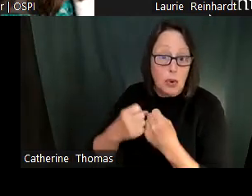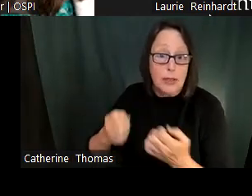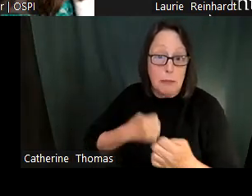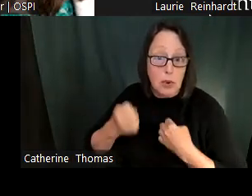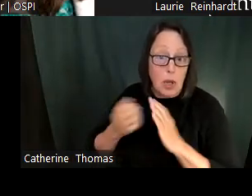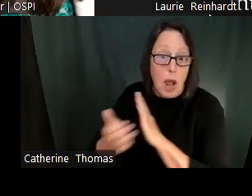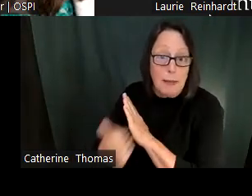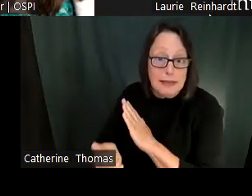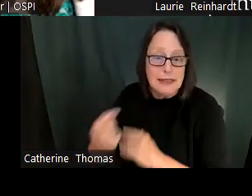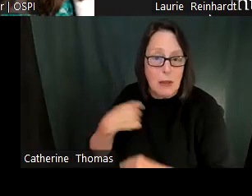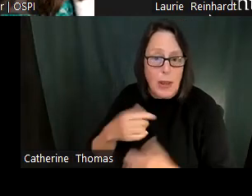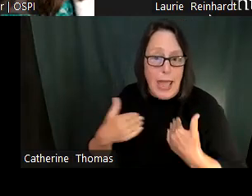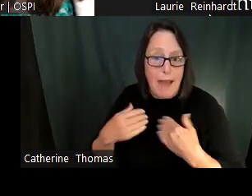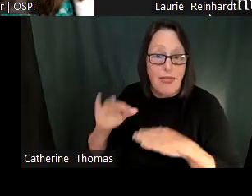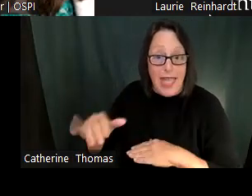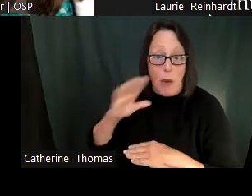really important to not only think about these personal factors that we have, right